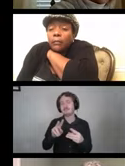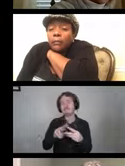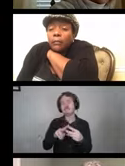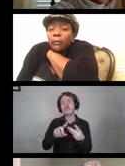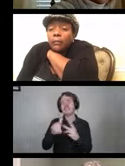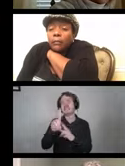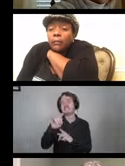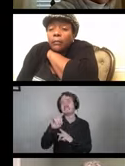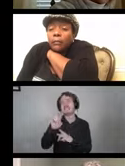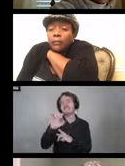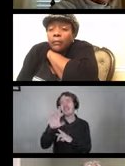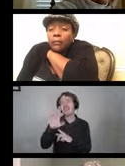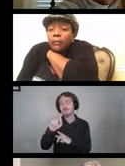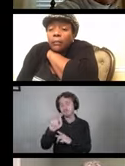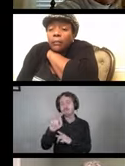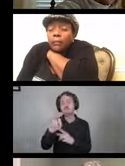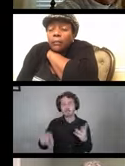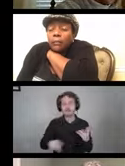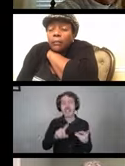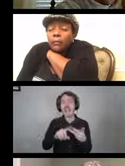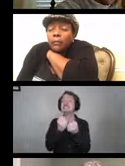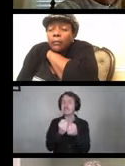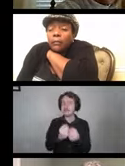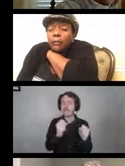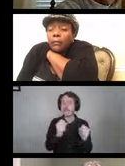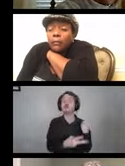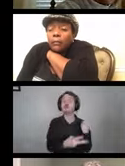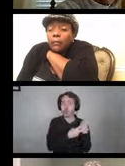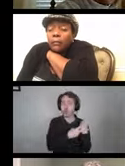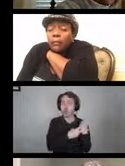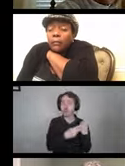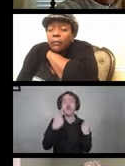and safe storage of cleaned and disinfected devices.